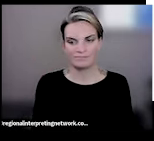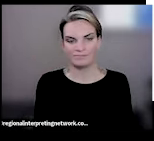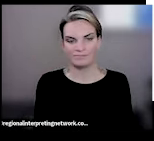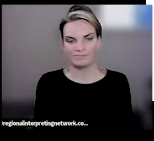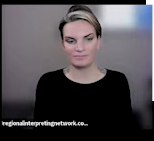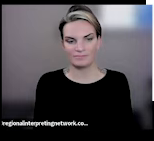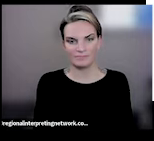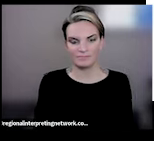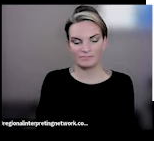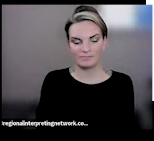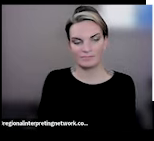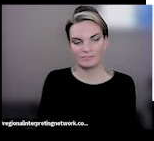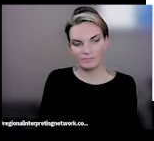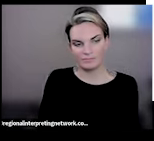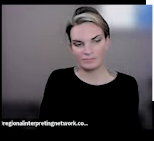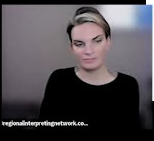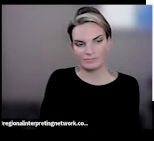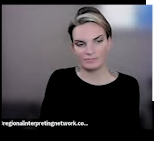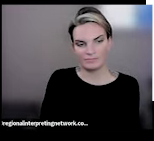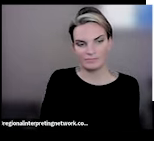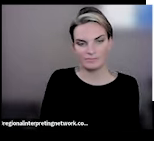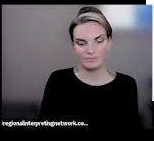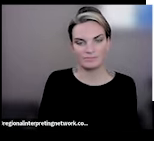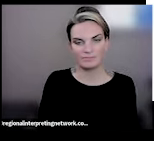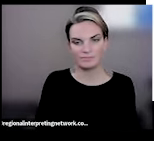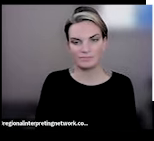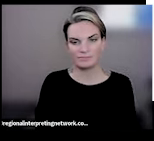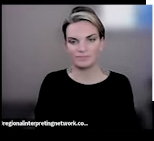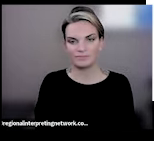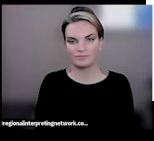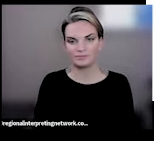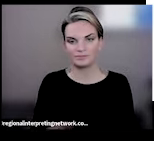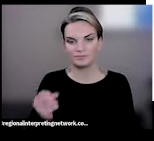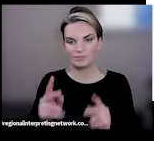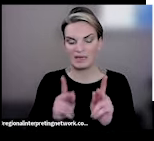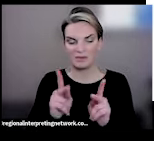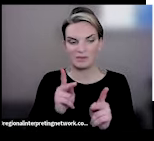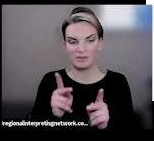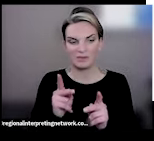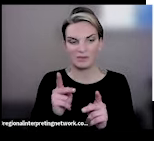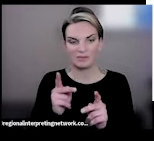for everybody. And, because of this, a lot of people would argue that there's just so much